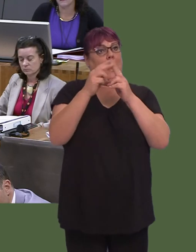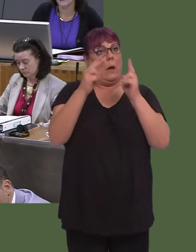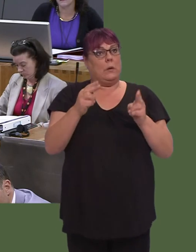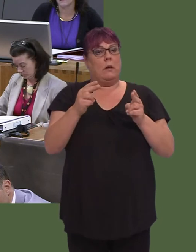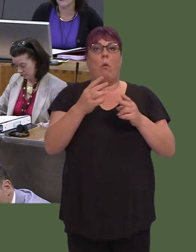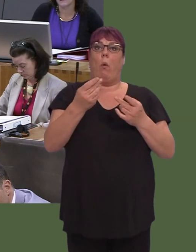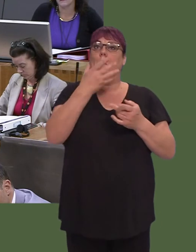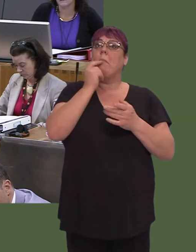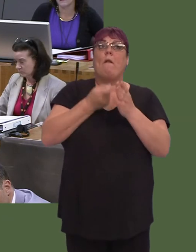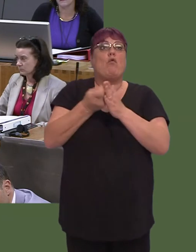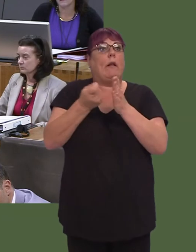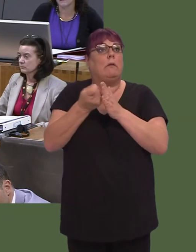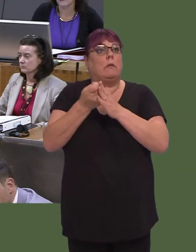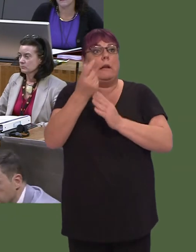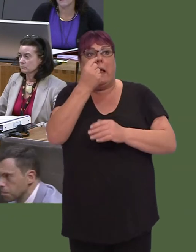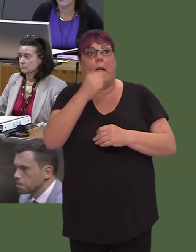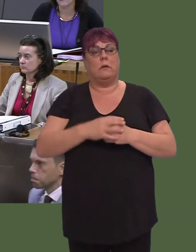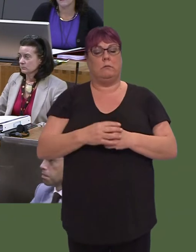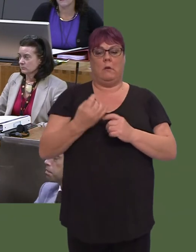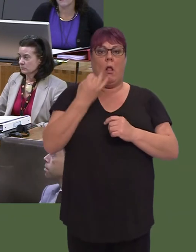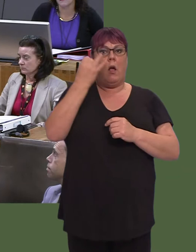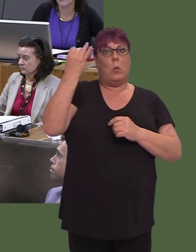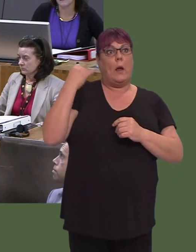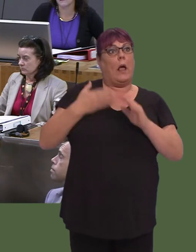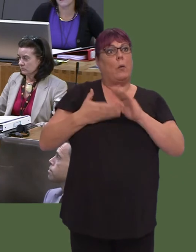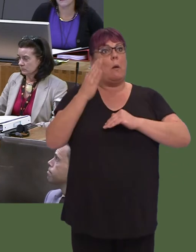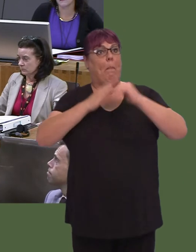I was with a building company last week, for example, who said to me that 70 per cent of